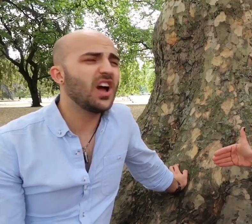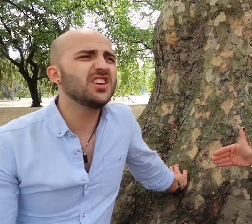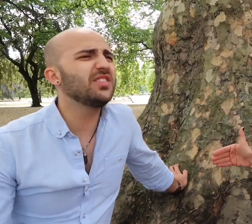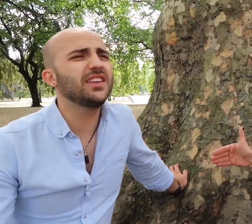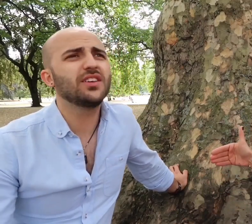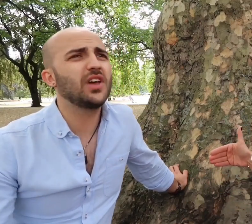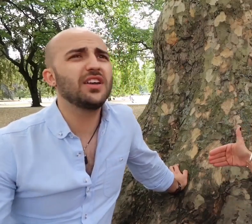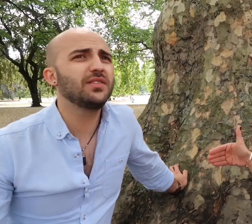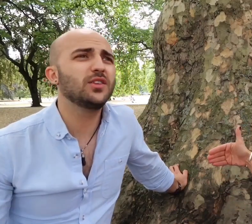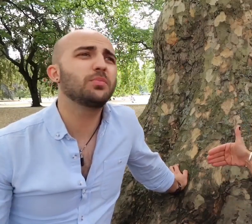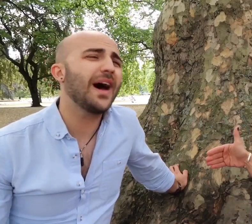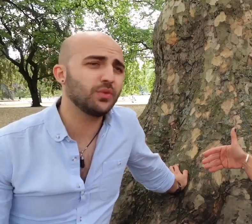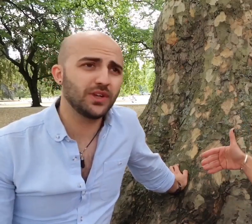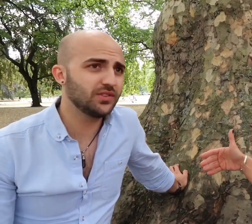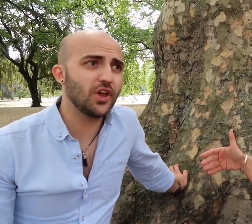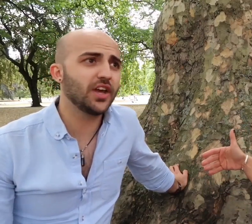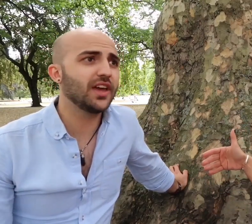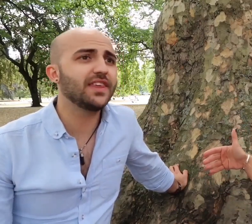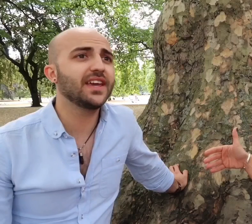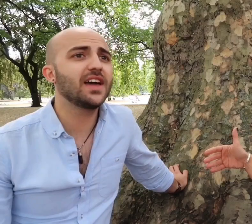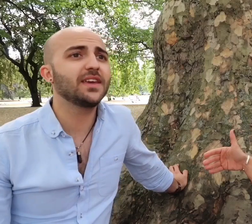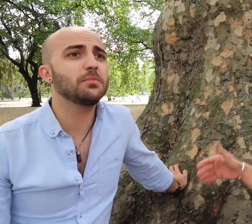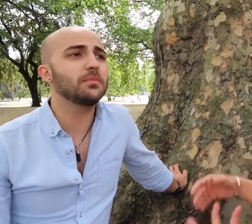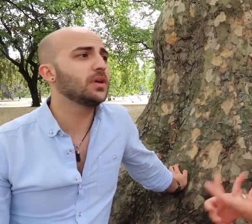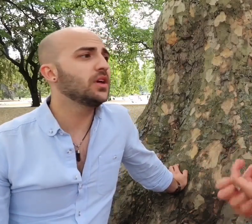I don't think there's I don't think it's bad. Ok , or you can get